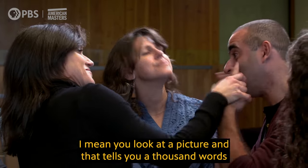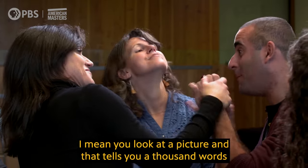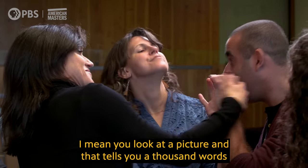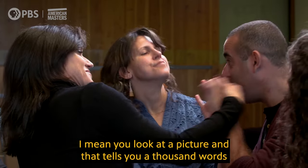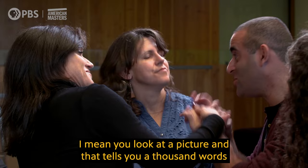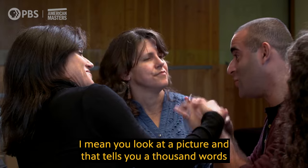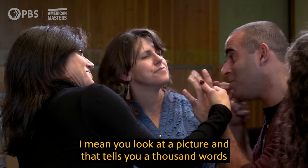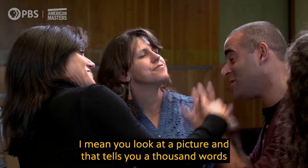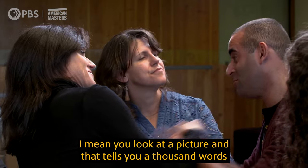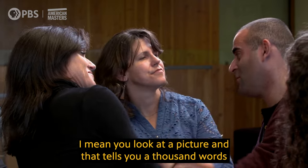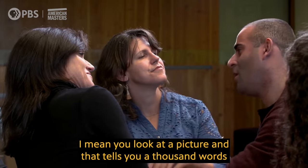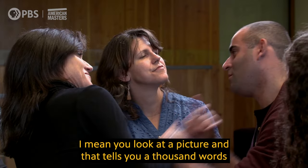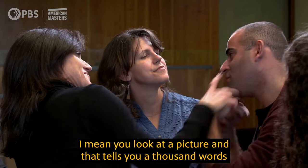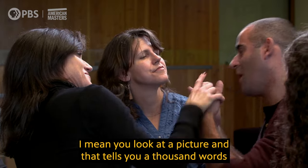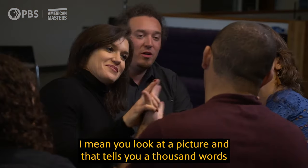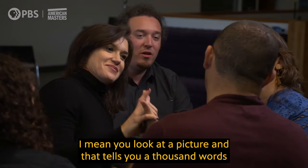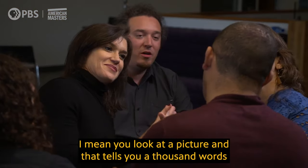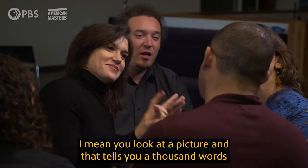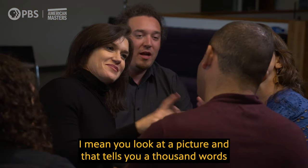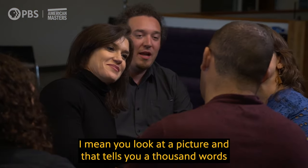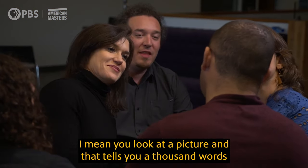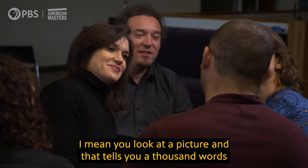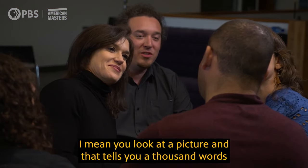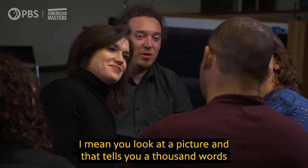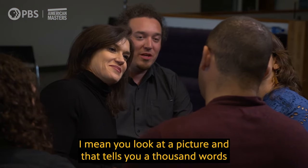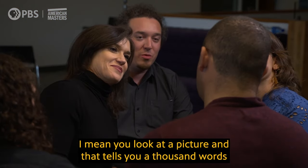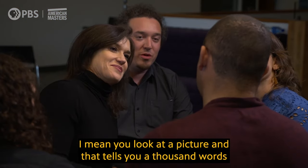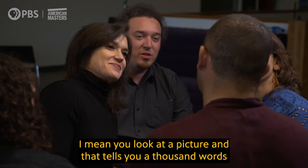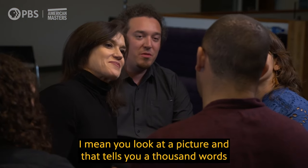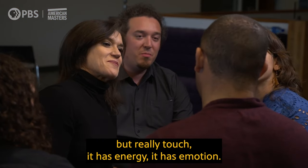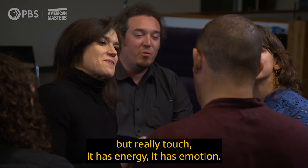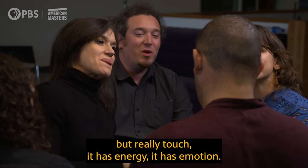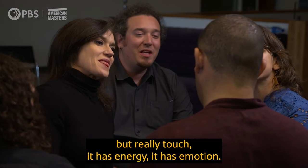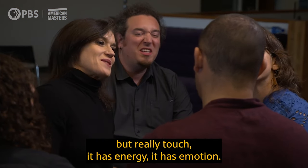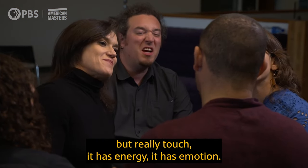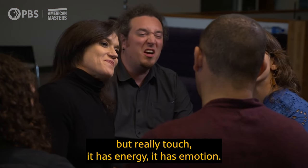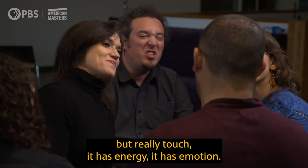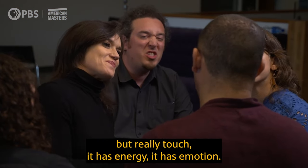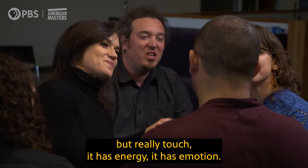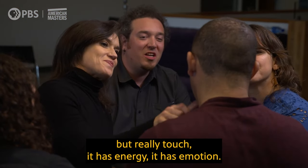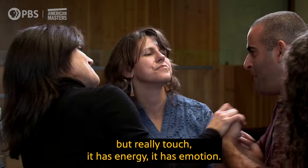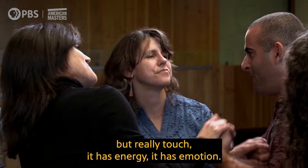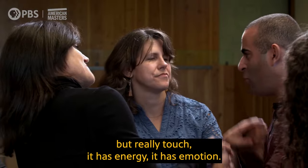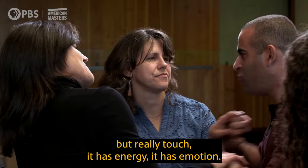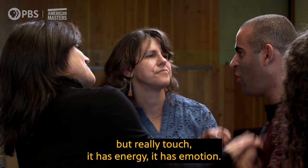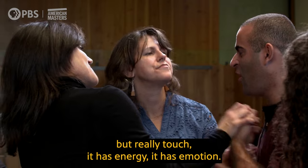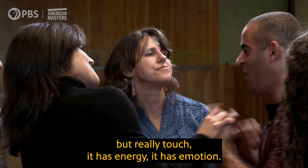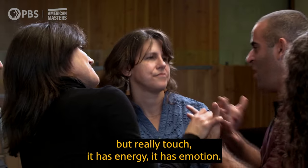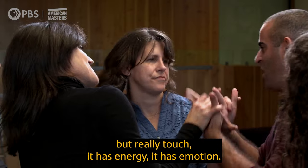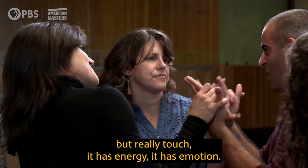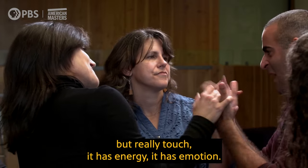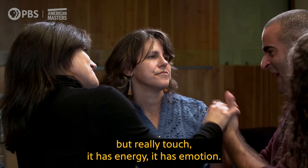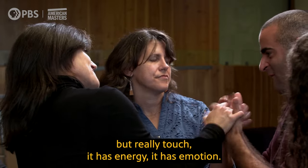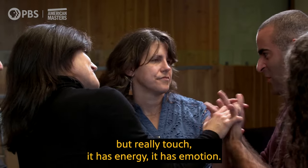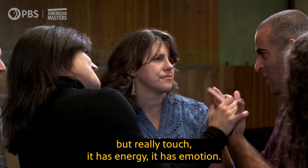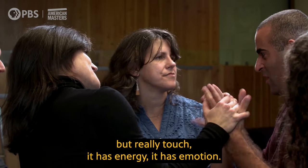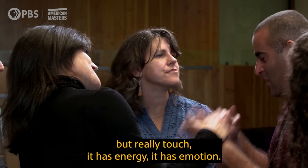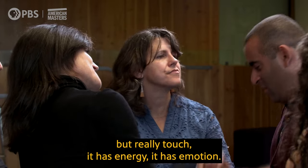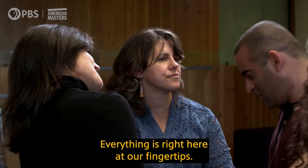I mean you look at a picture and that tells you a thousand words but really touch, it has energy, it has emotion.